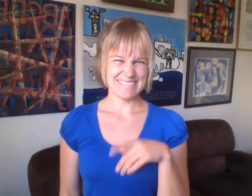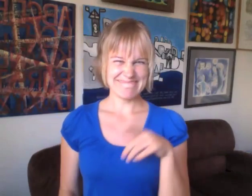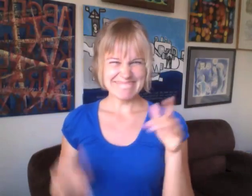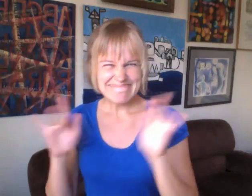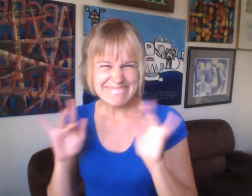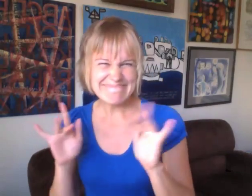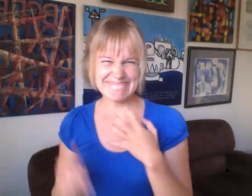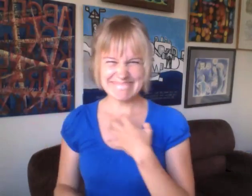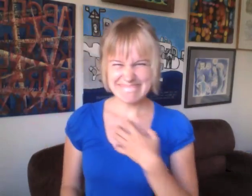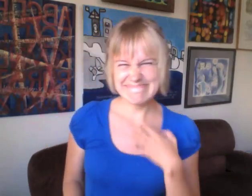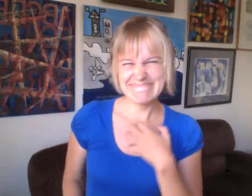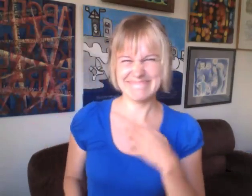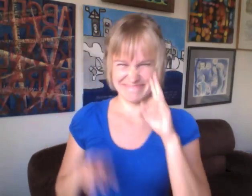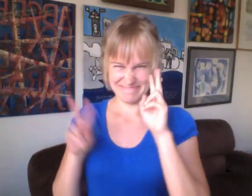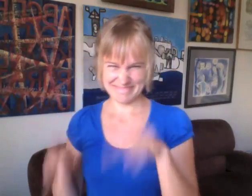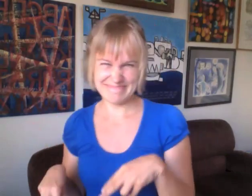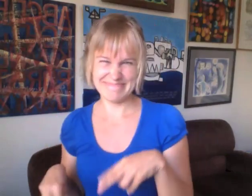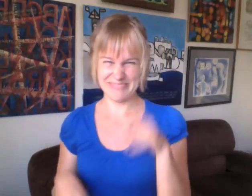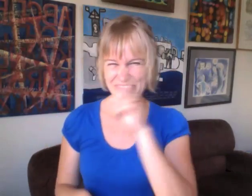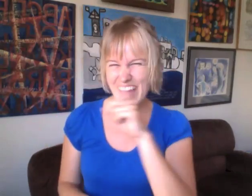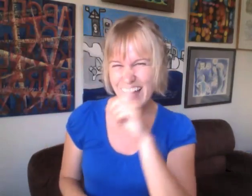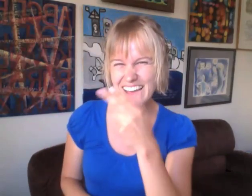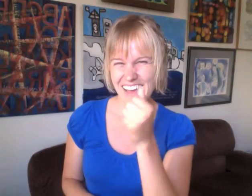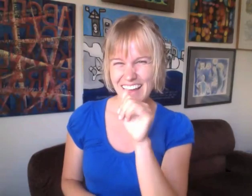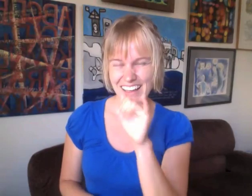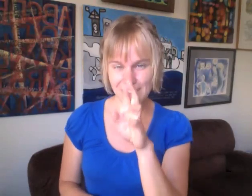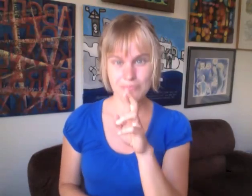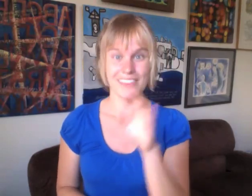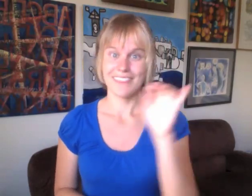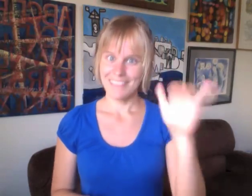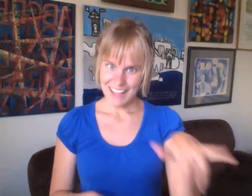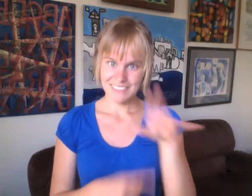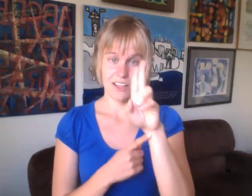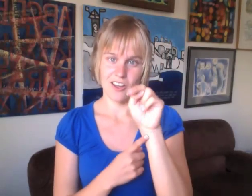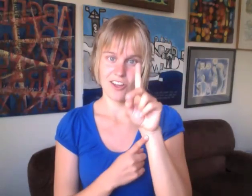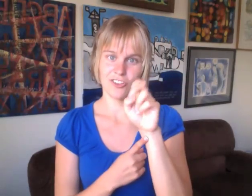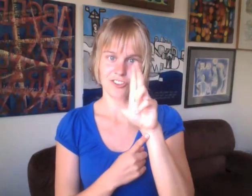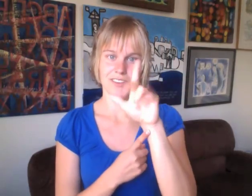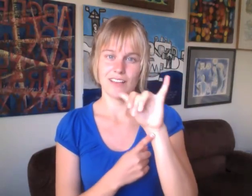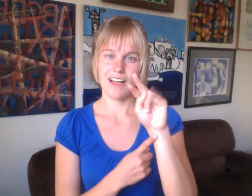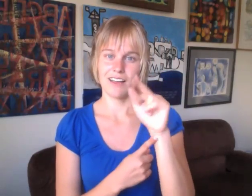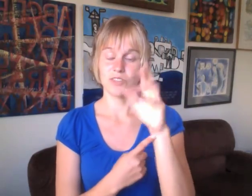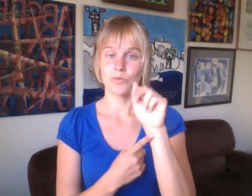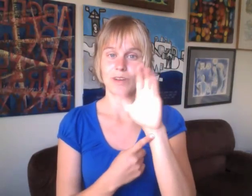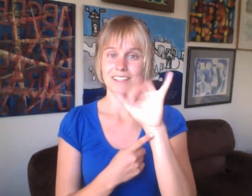viewing my hair as dirty, gross, and fake also portrays underlying racism.